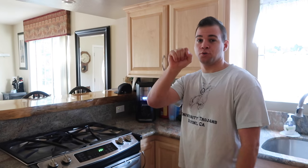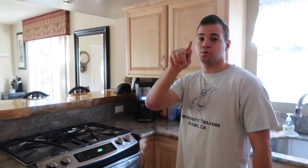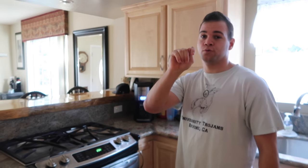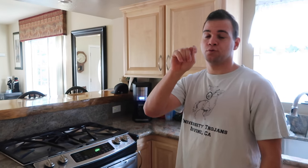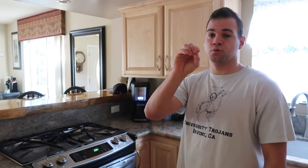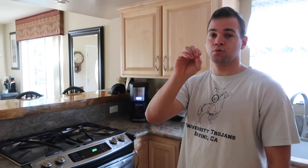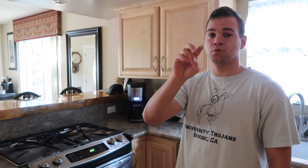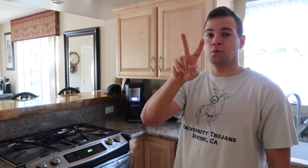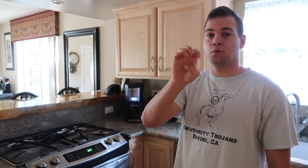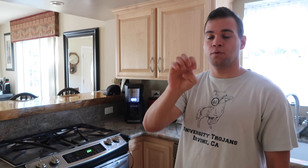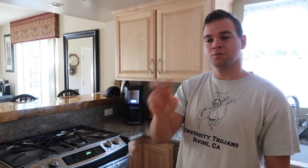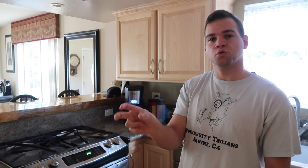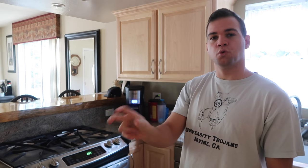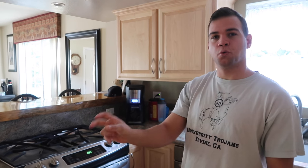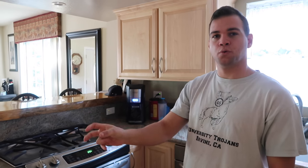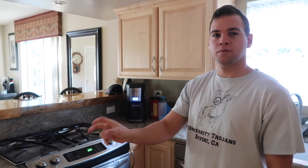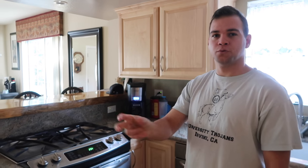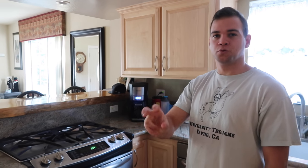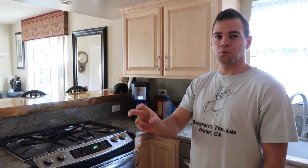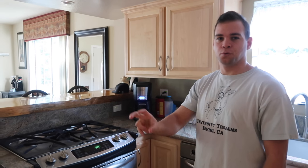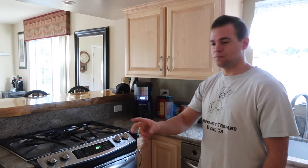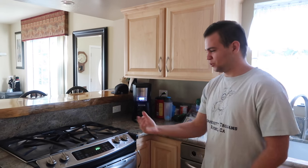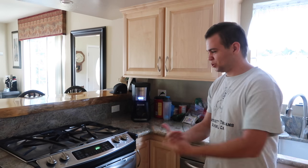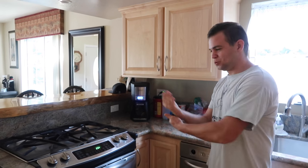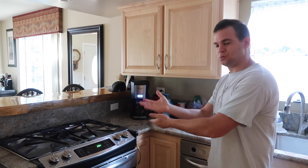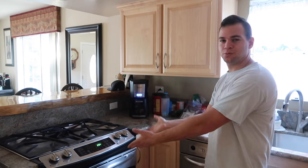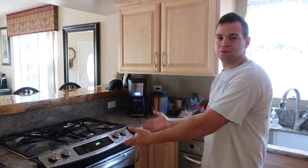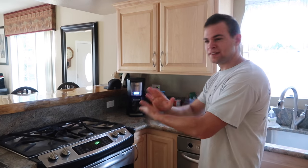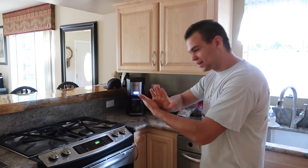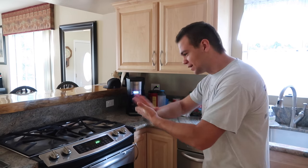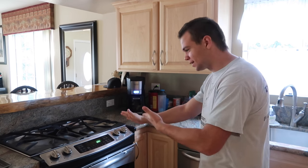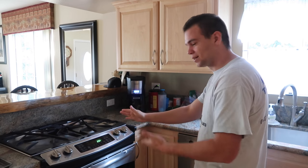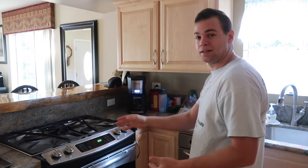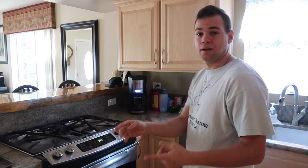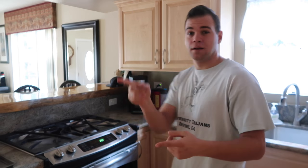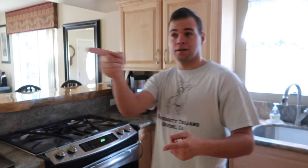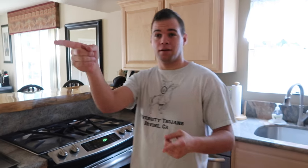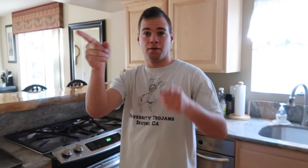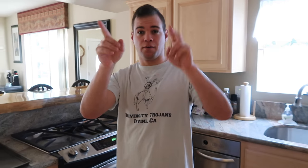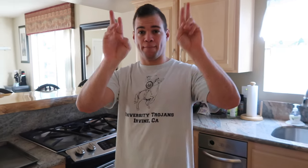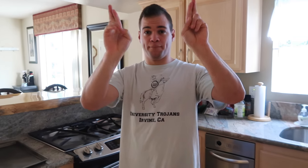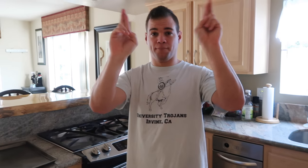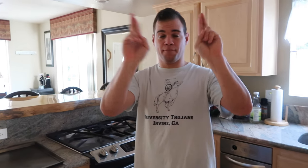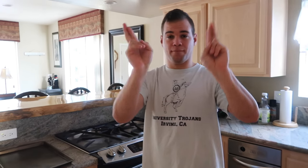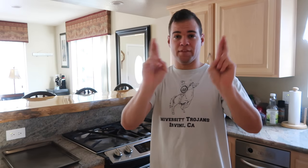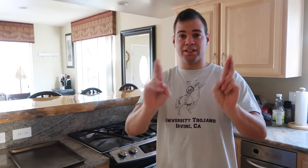s-t-o-v-e, stove its new clean the refrigerator